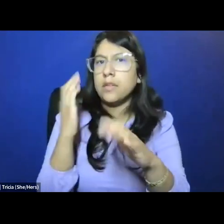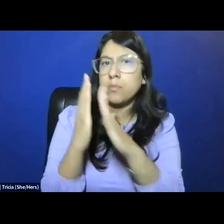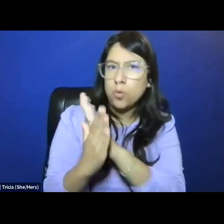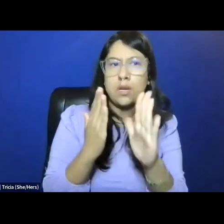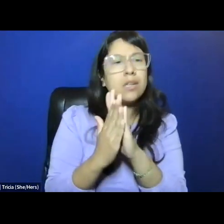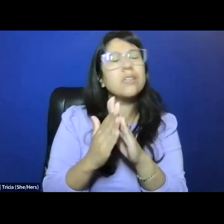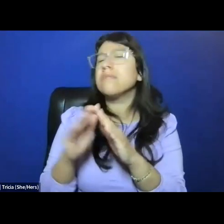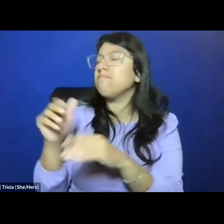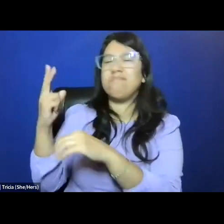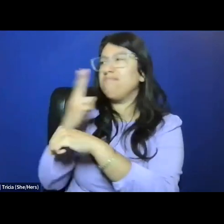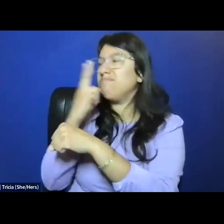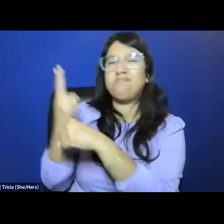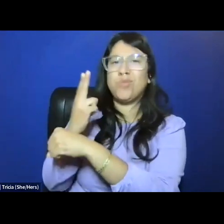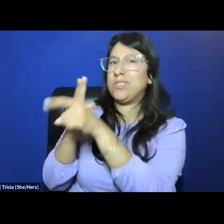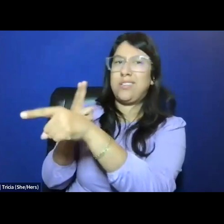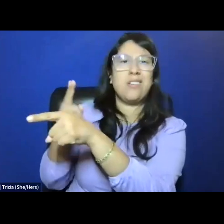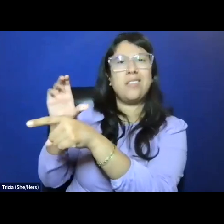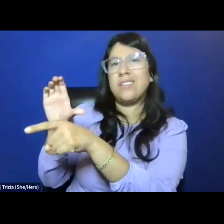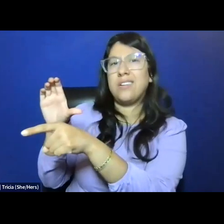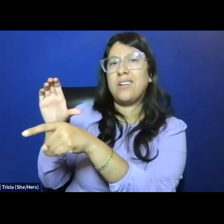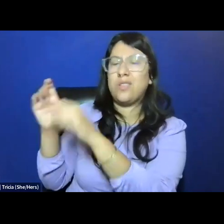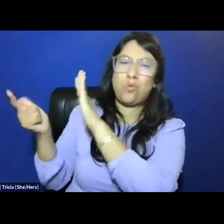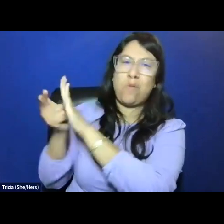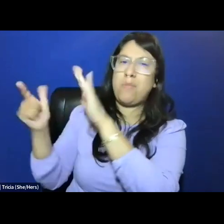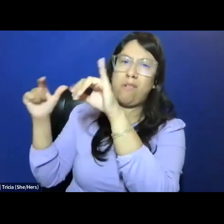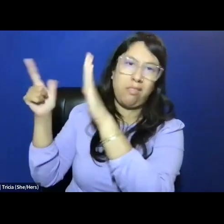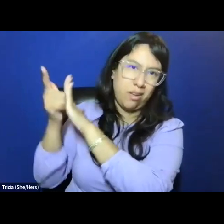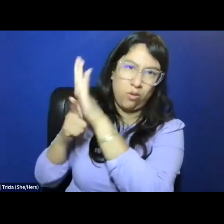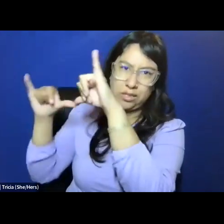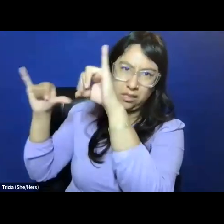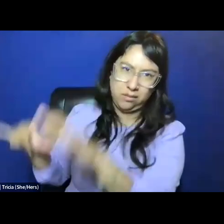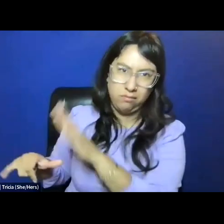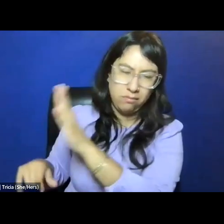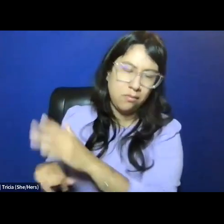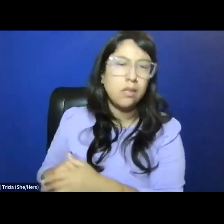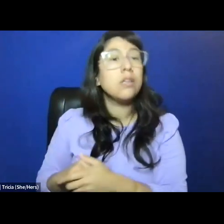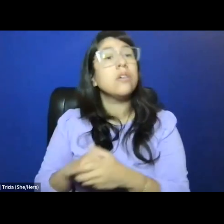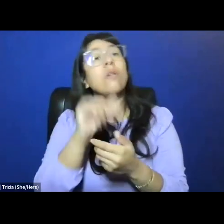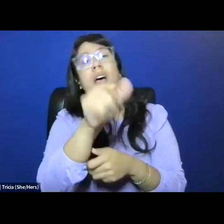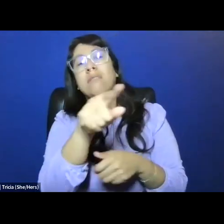of the criminal legal system. So that's a bit about the afterlife of Anthony Comstock so far,